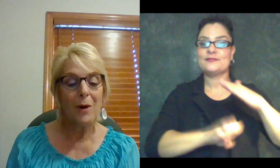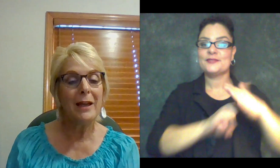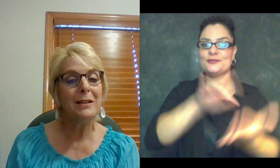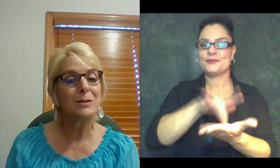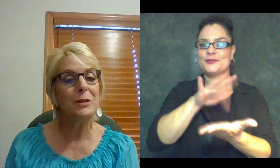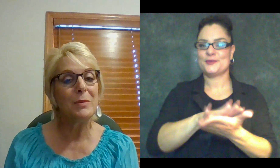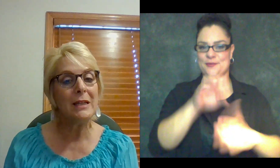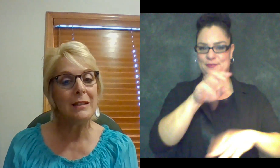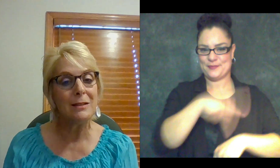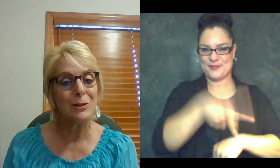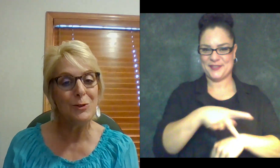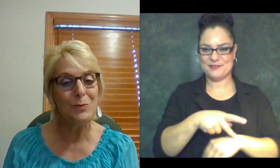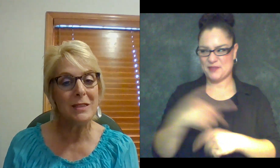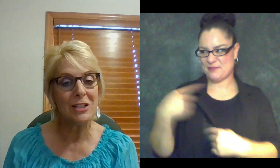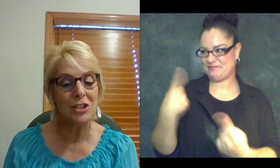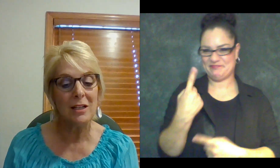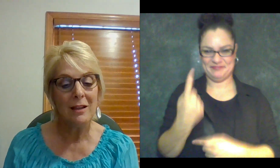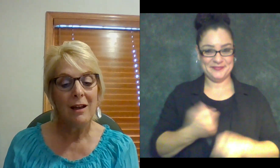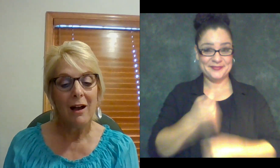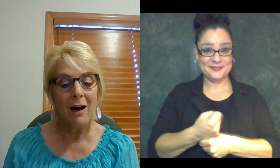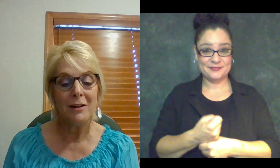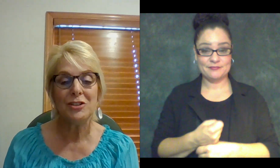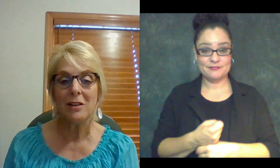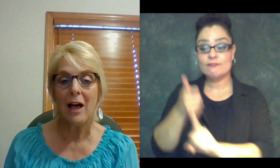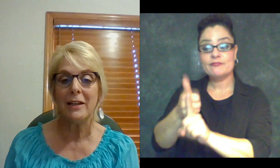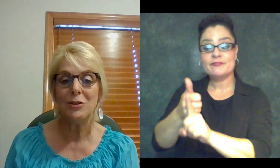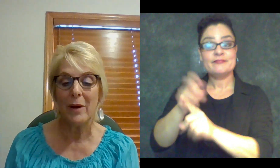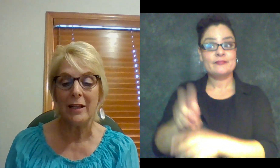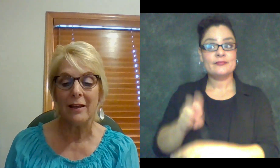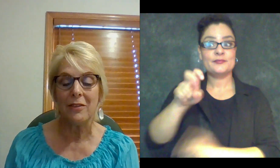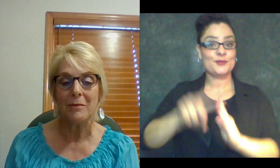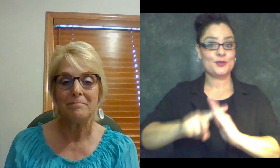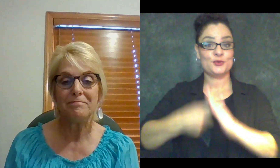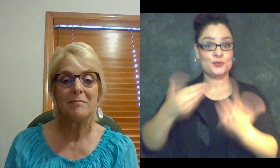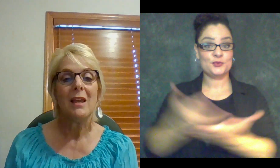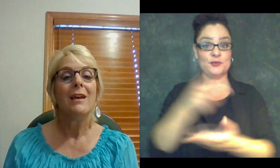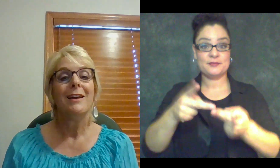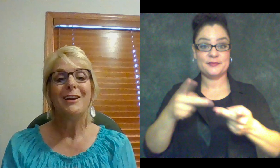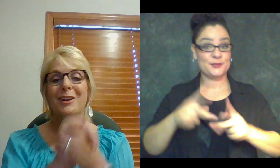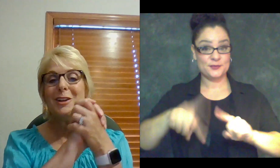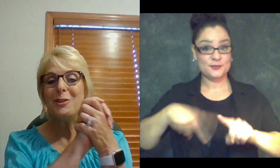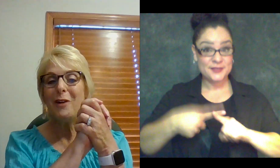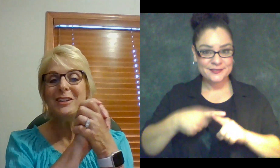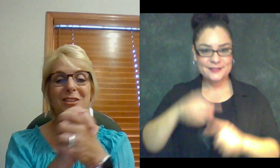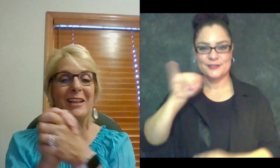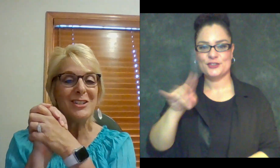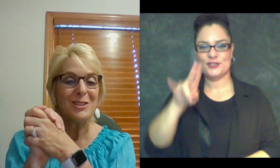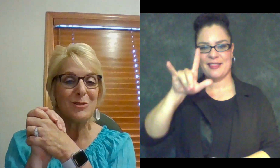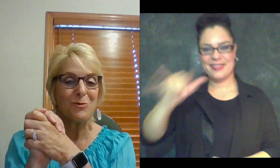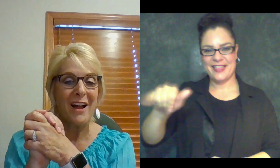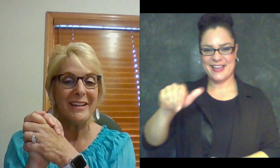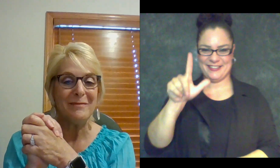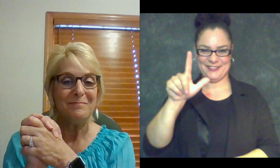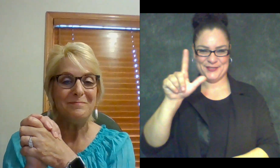Ryan is going to begin his new position on July 20th. Congratulations, Ryan!